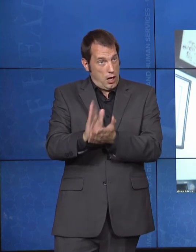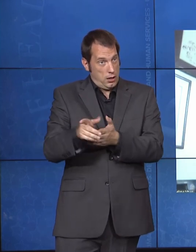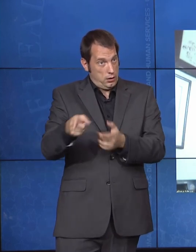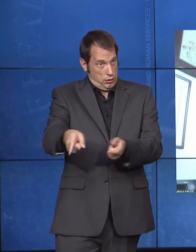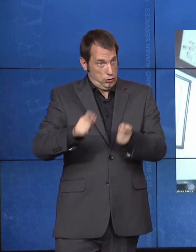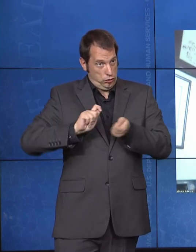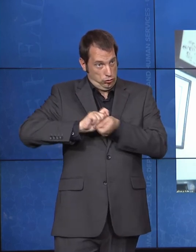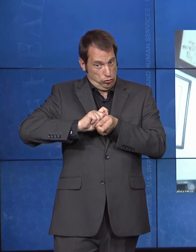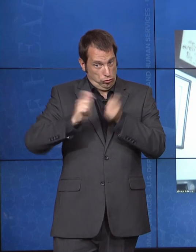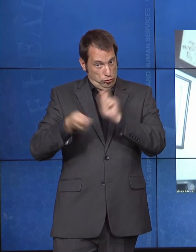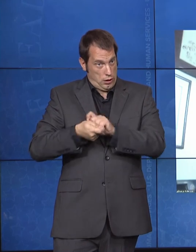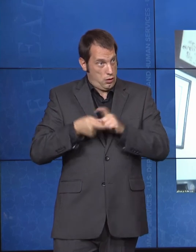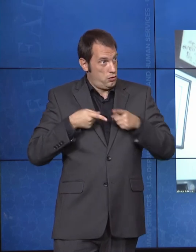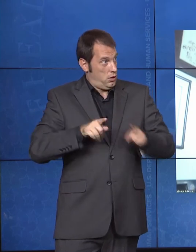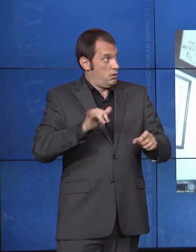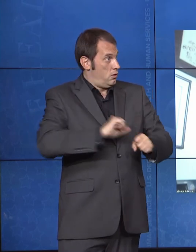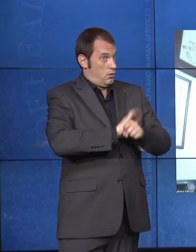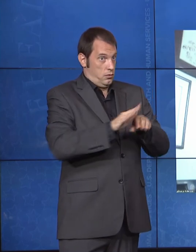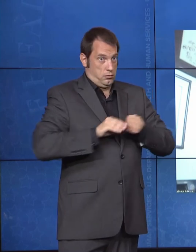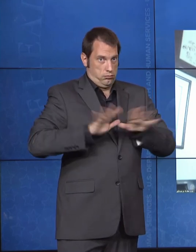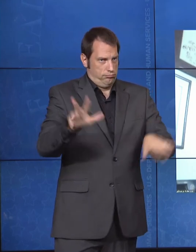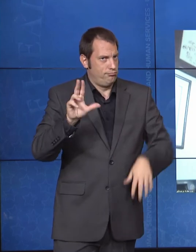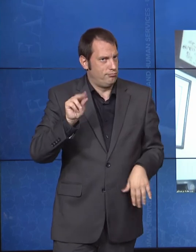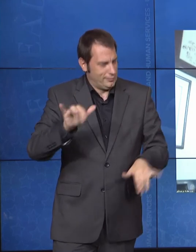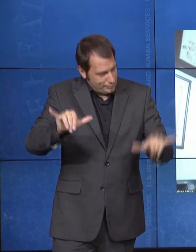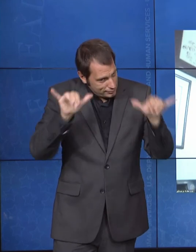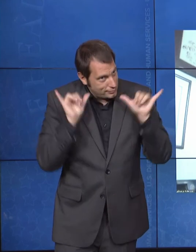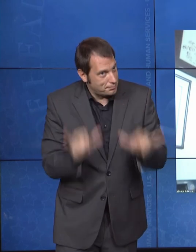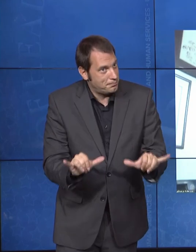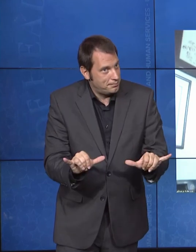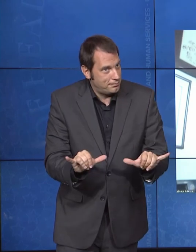risks faced by people with disabilities and older adults who live in nursing homes and